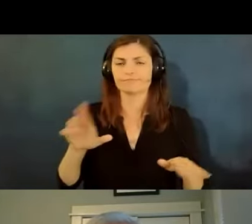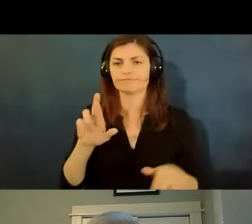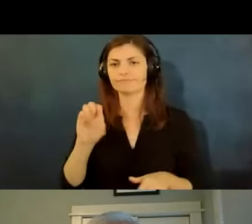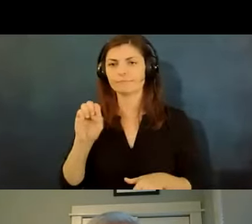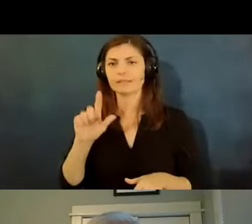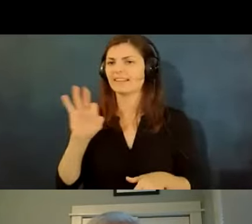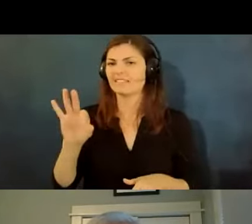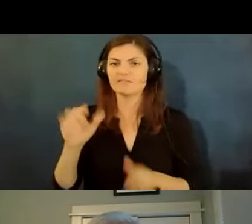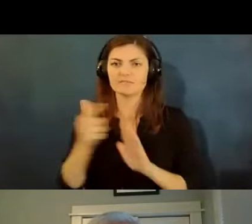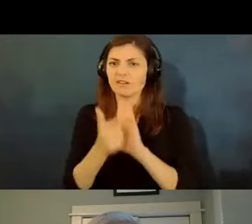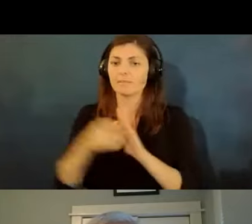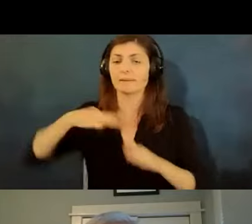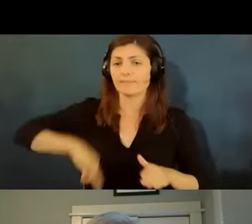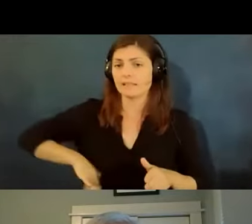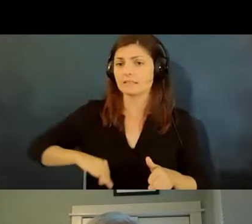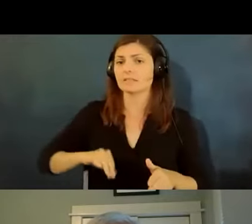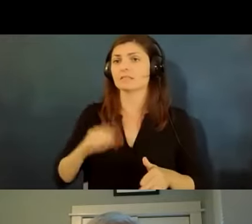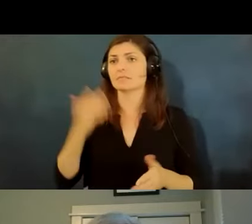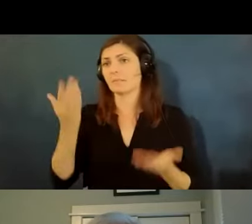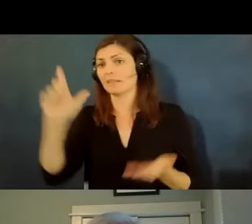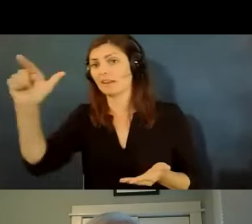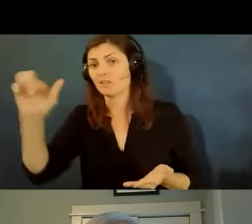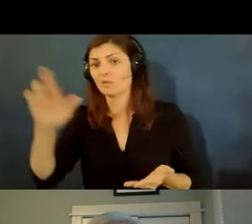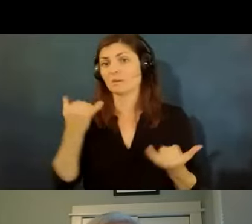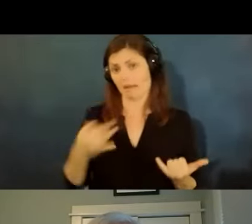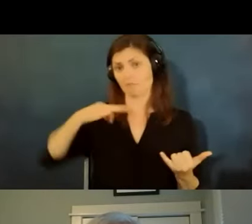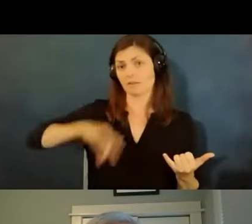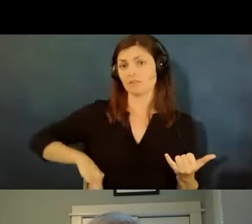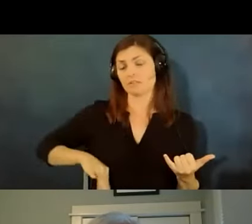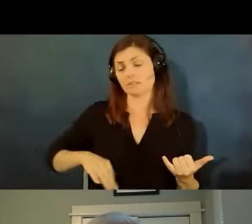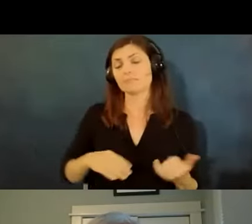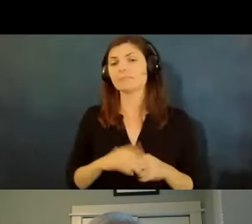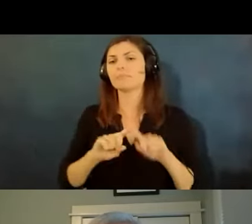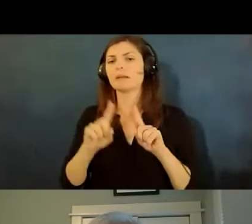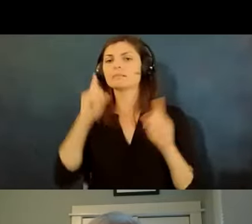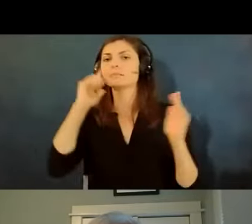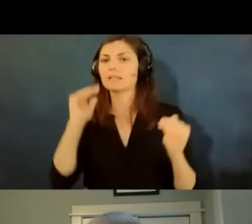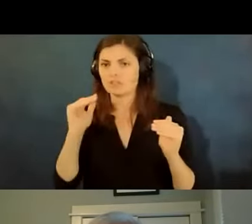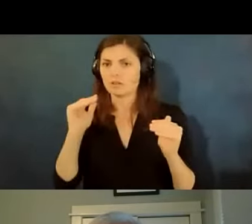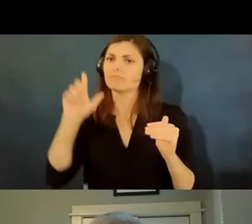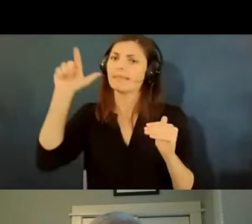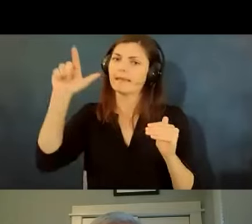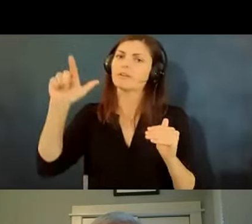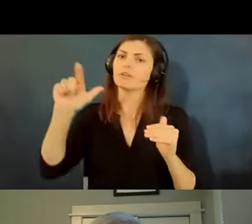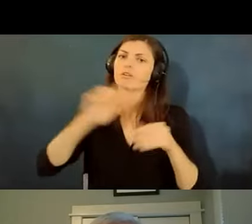get in the meantime but the expectation is we'll get over this and then they can come back so